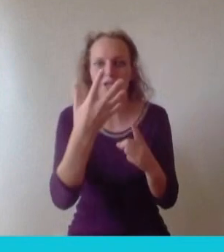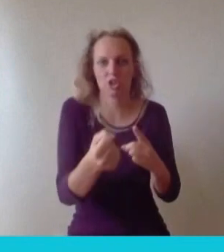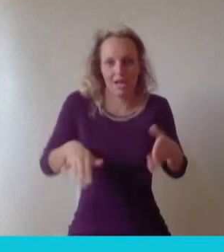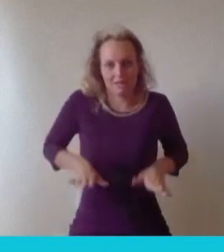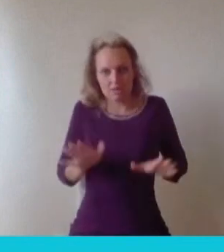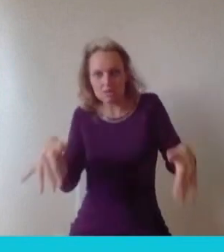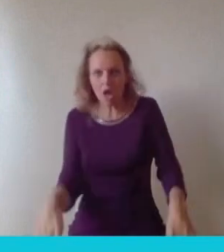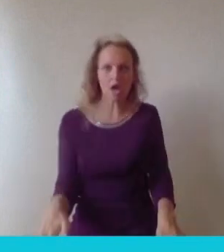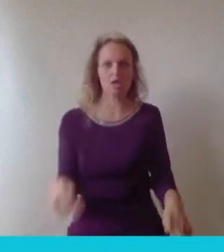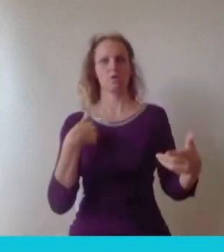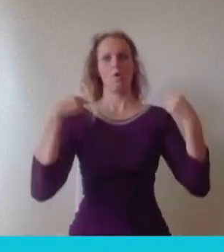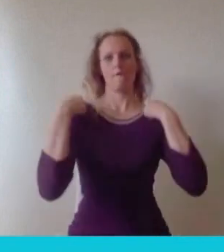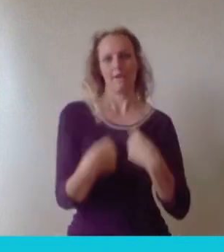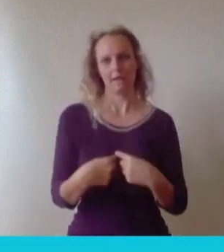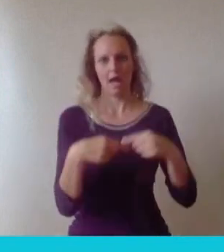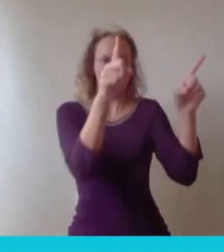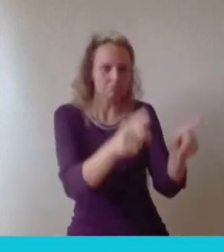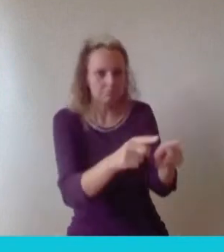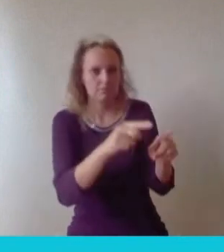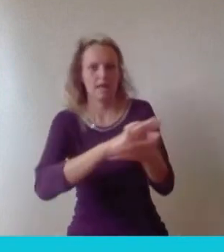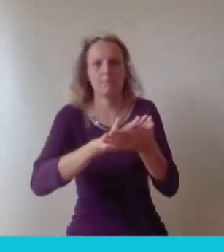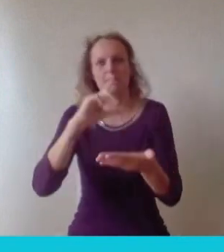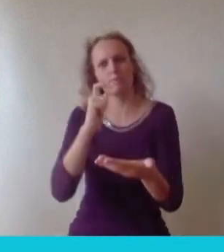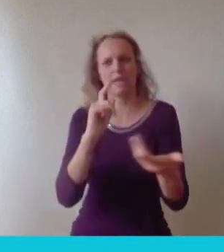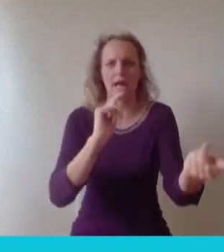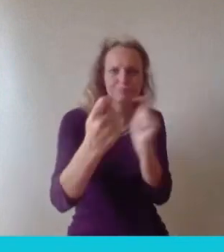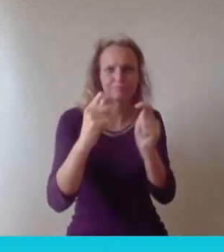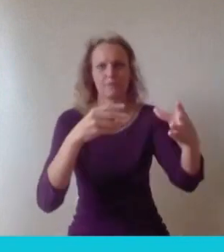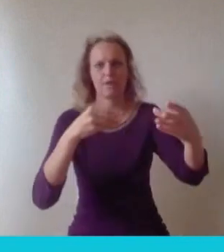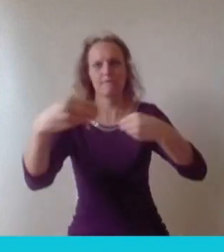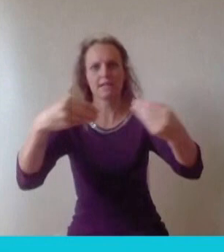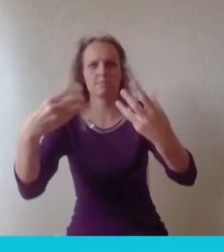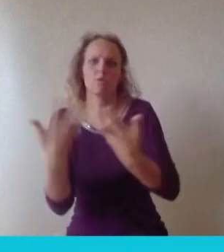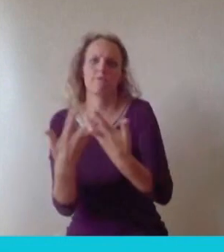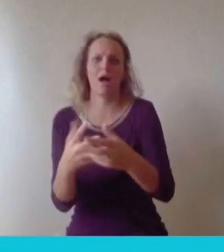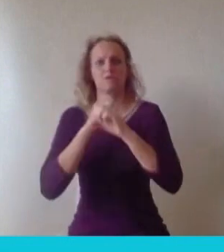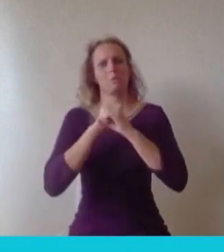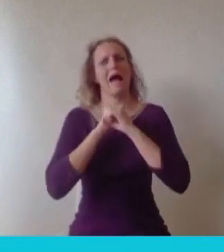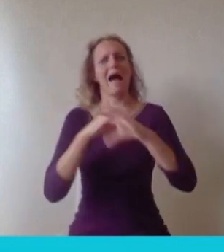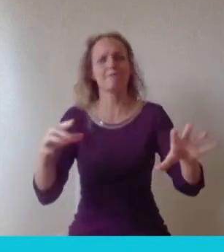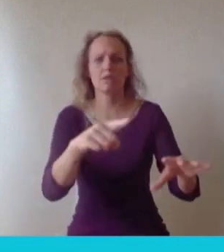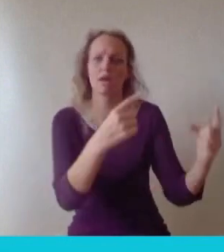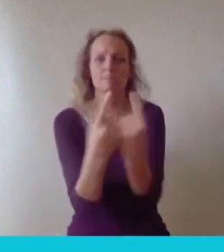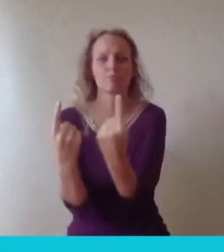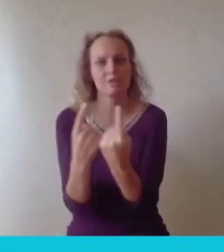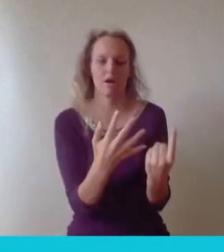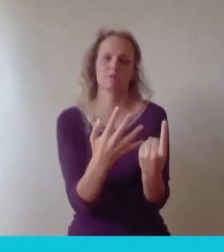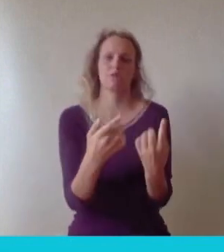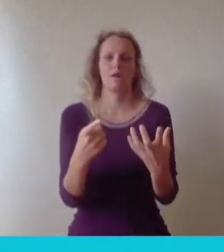That can then be leveraged in different ways for whether it's out of stock products visual similarity. So it's all the